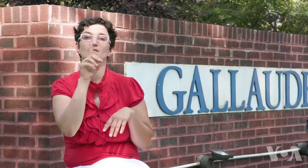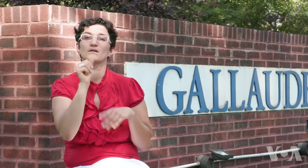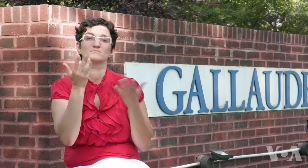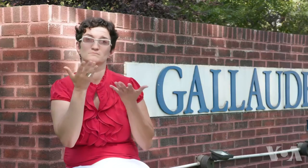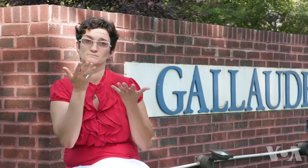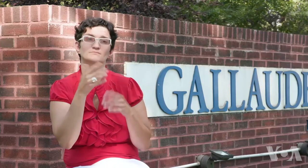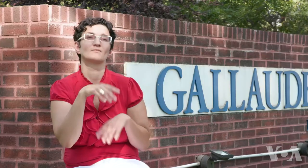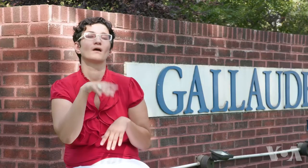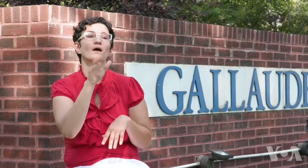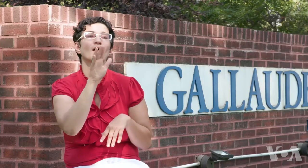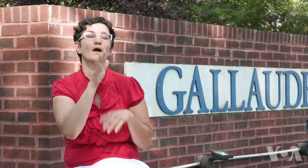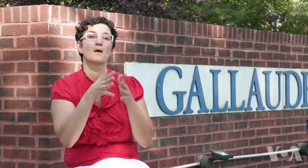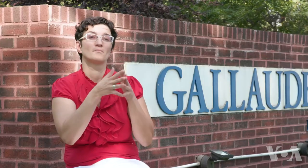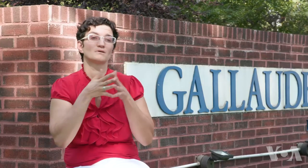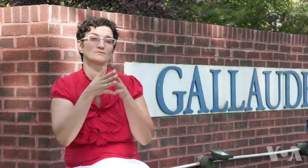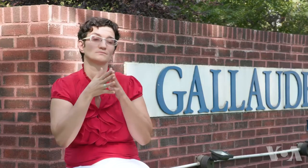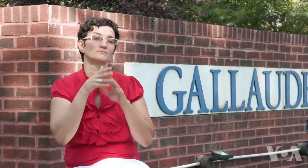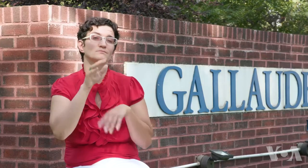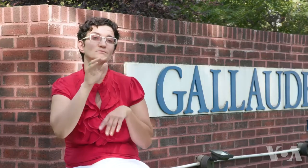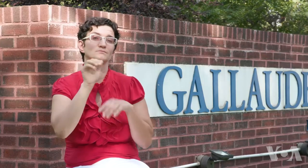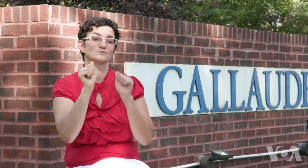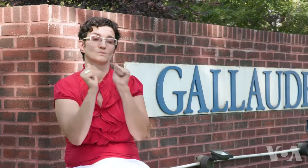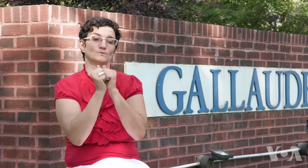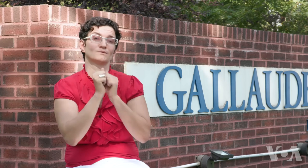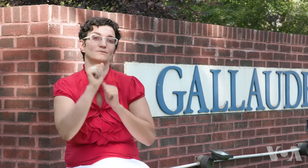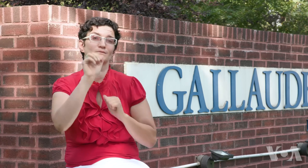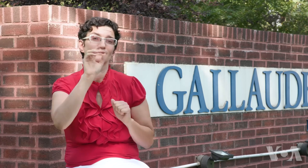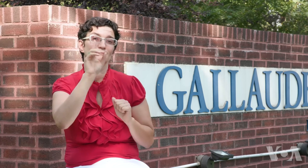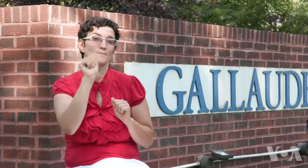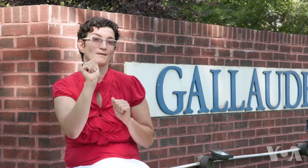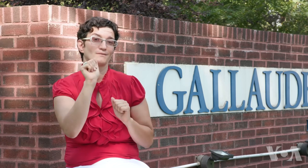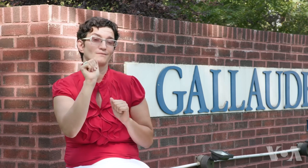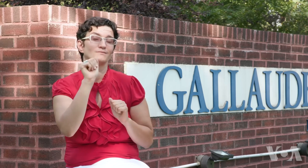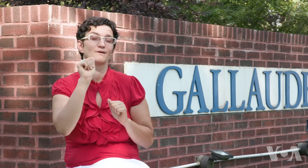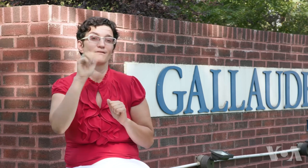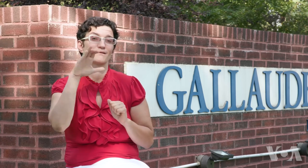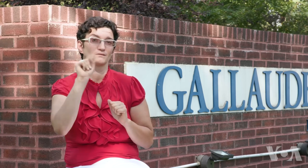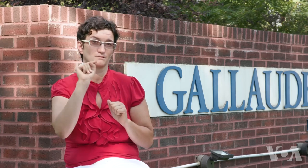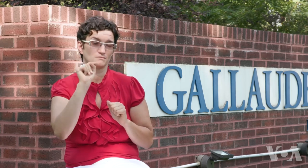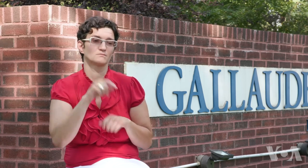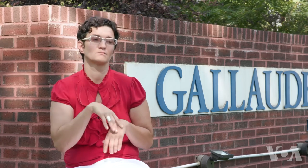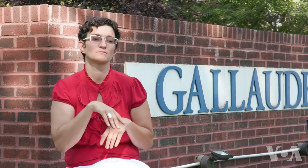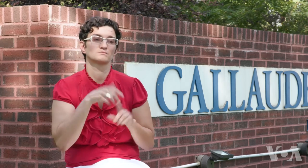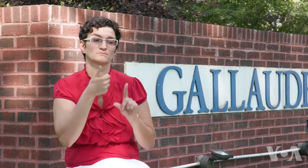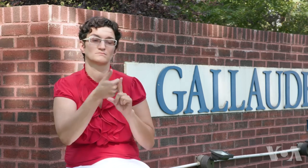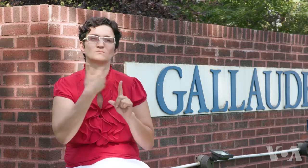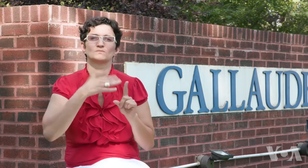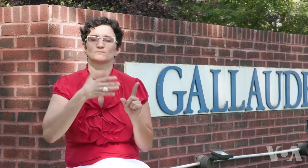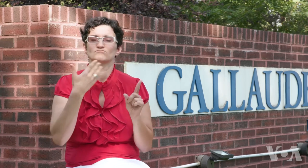The ADA, or the Americans with Disabilities Act provides protection.